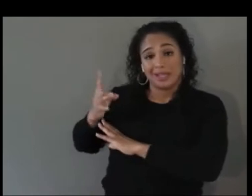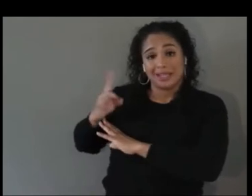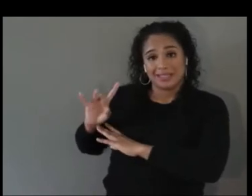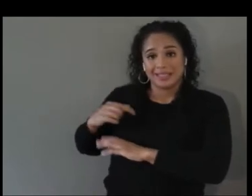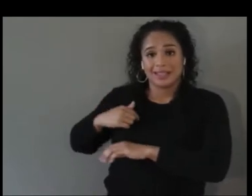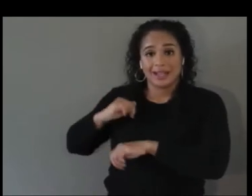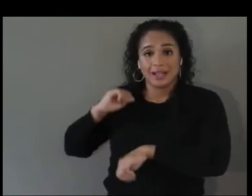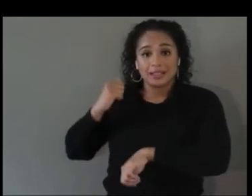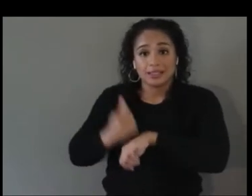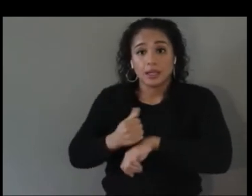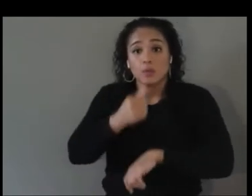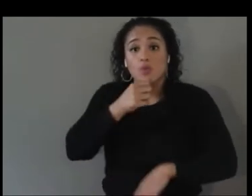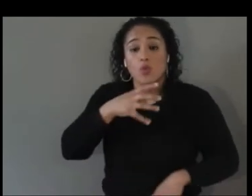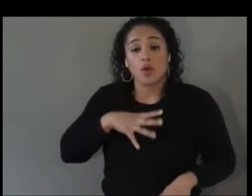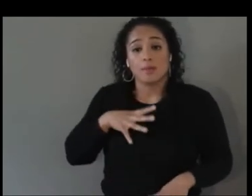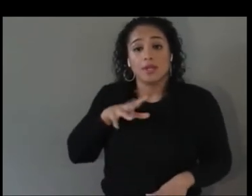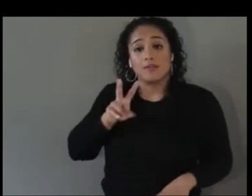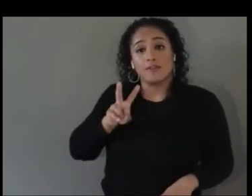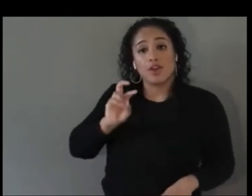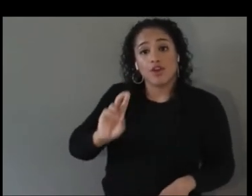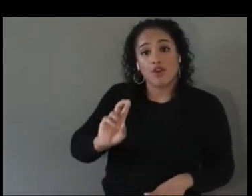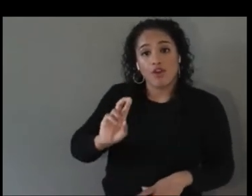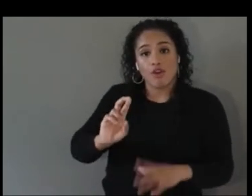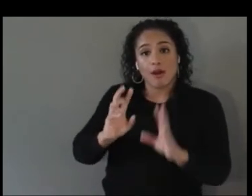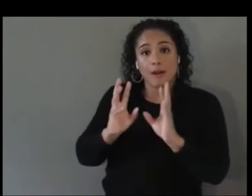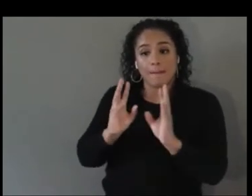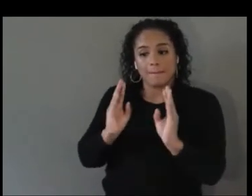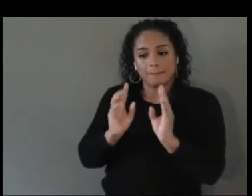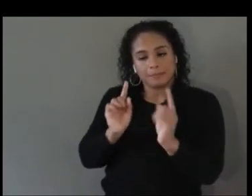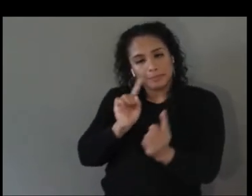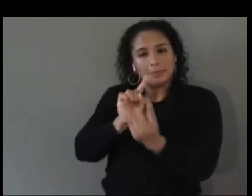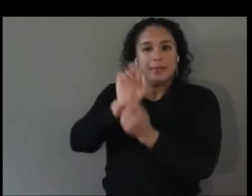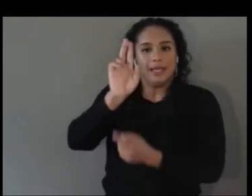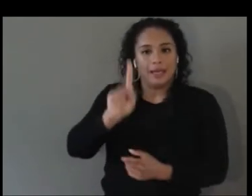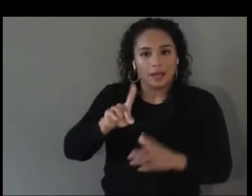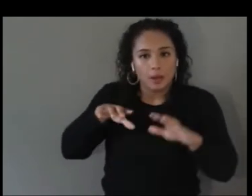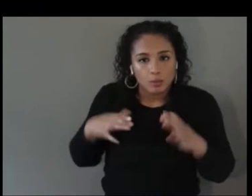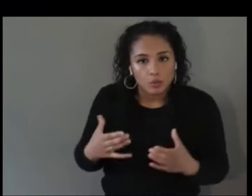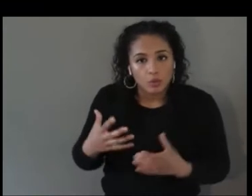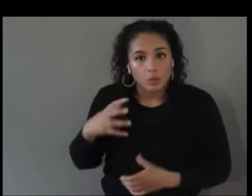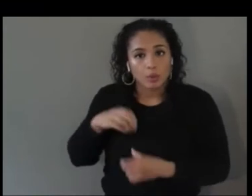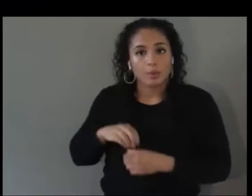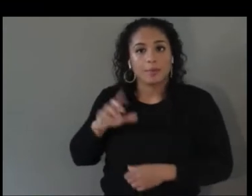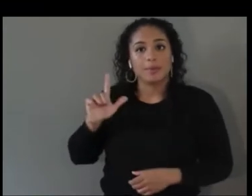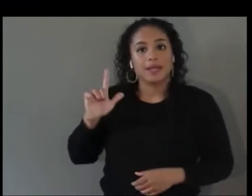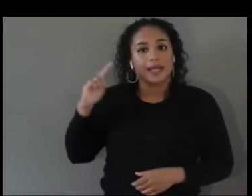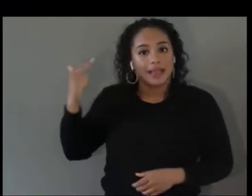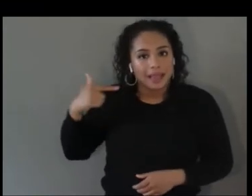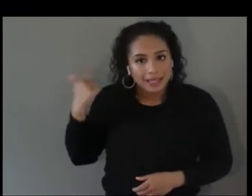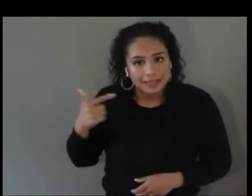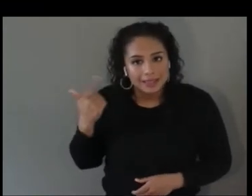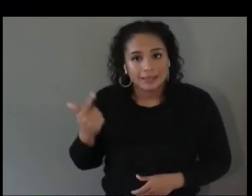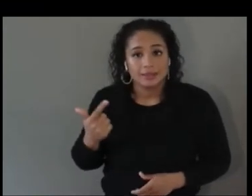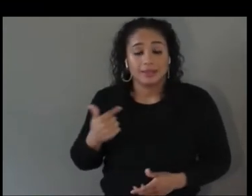meet up group in London in my free time because I am so passionate and so driven to create a safe